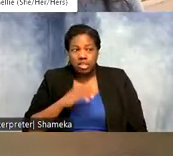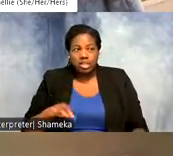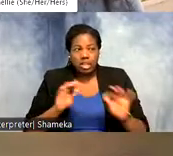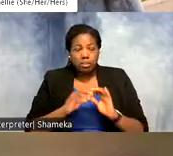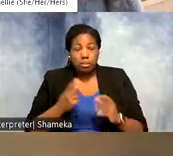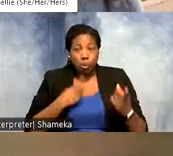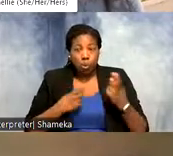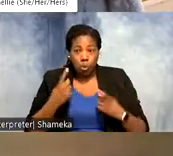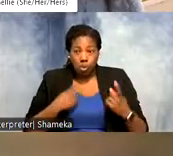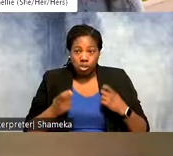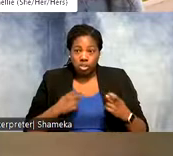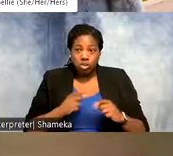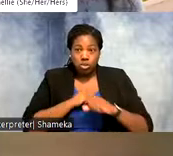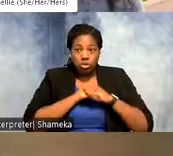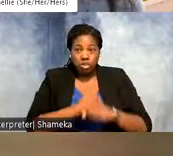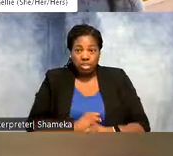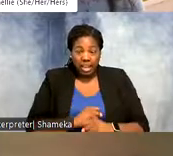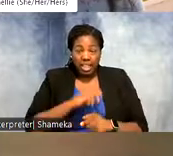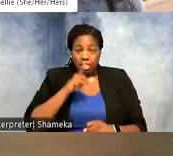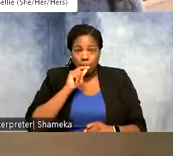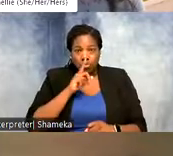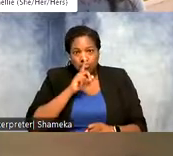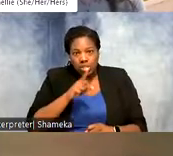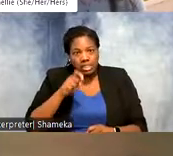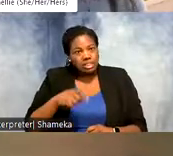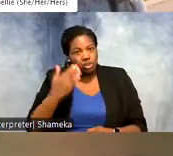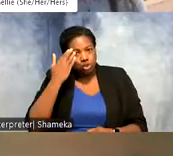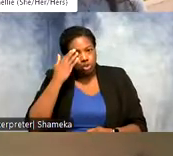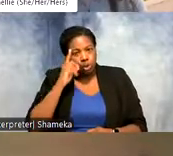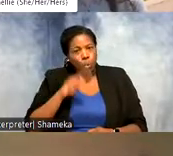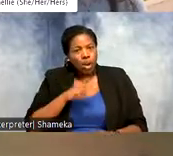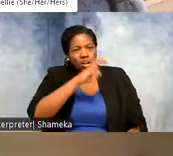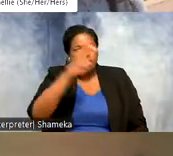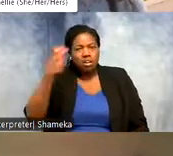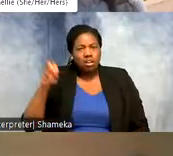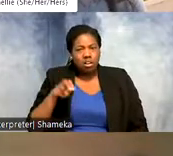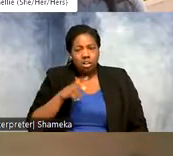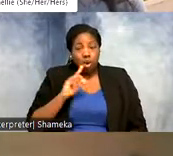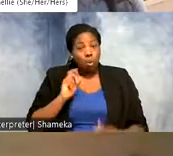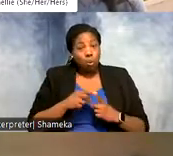And to protect shorebirds we really have to know where are they going, when are they in those spots,